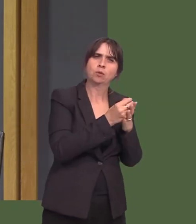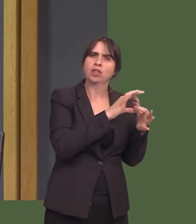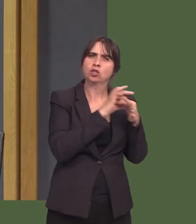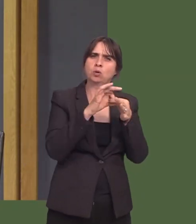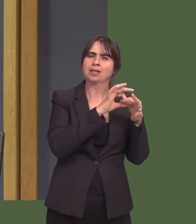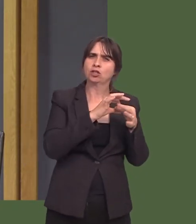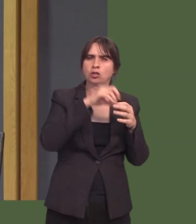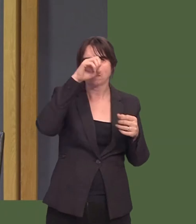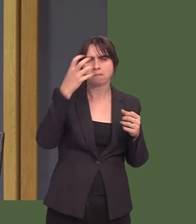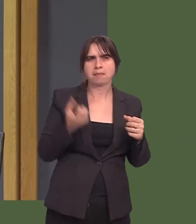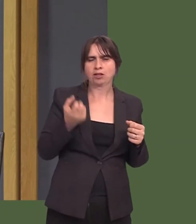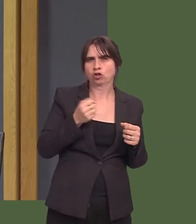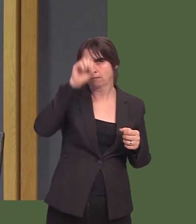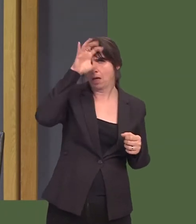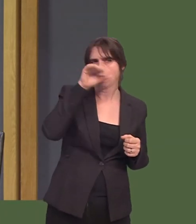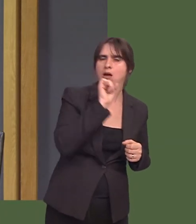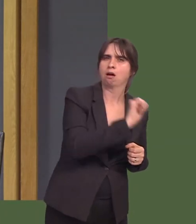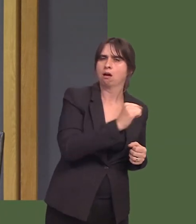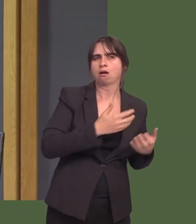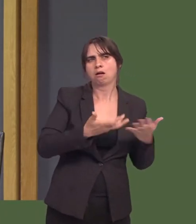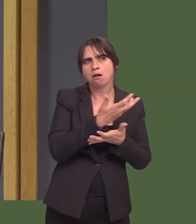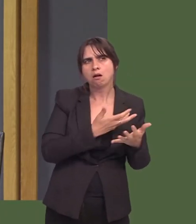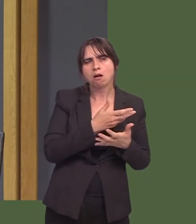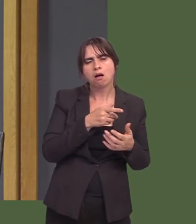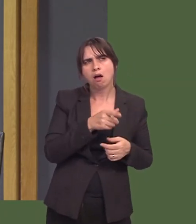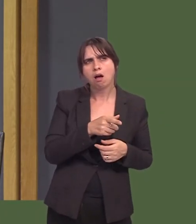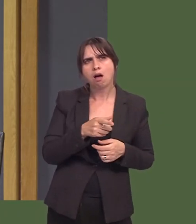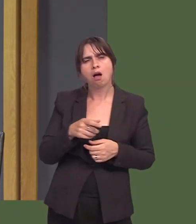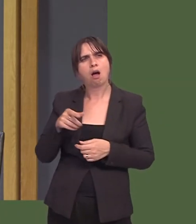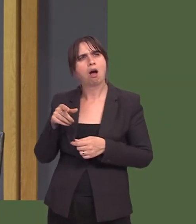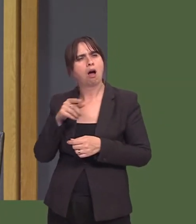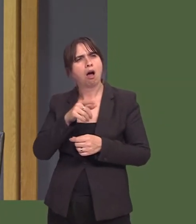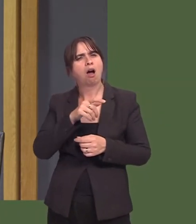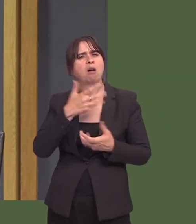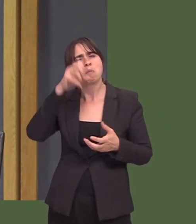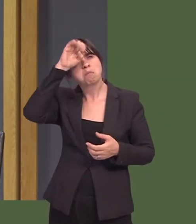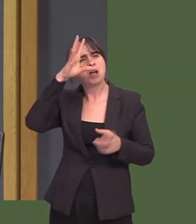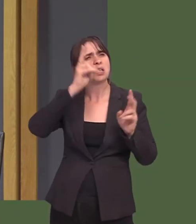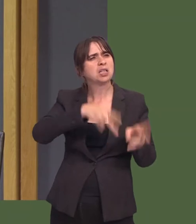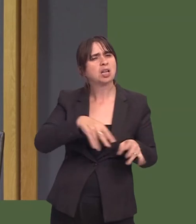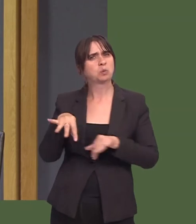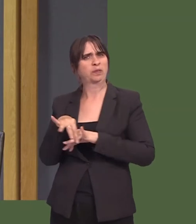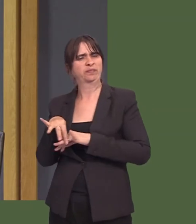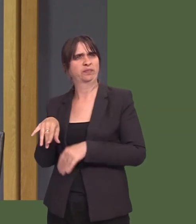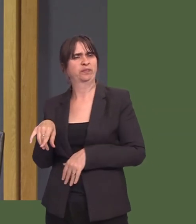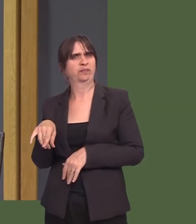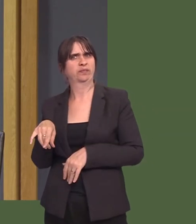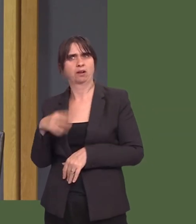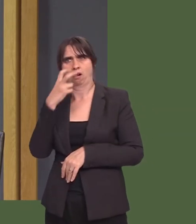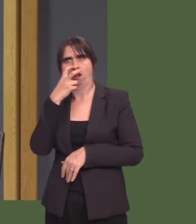to me how the current workings of the scheme badly affect minersí widows, in particular, with some, for example, receiving just £10 a week.